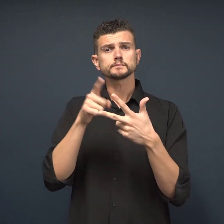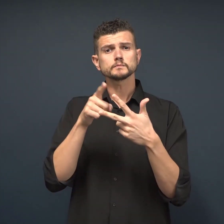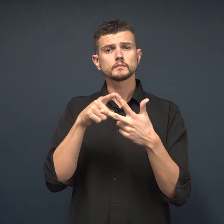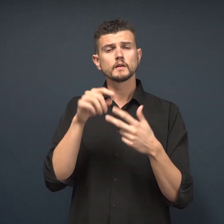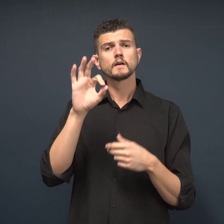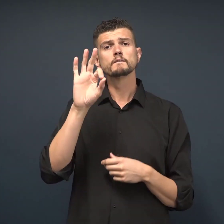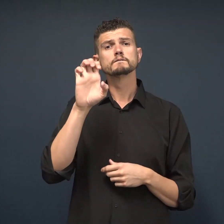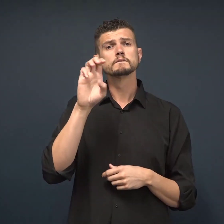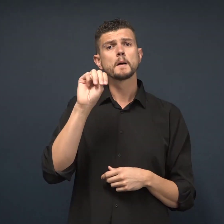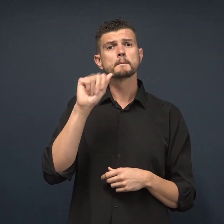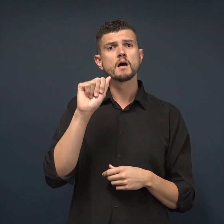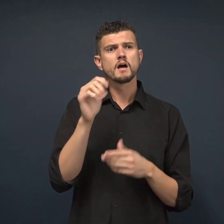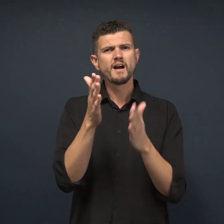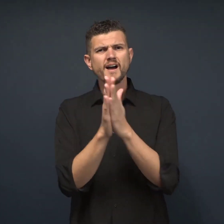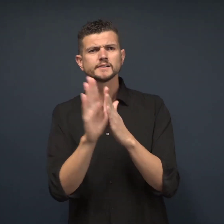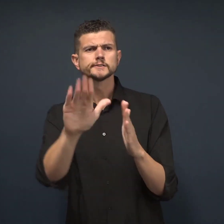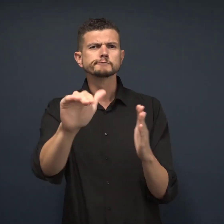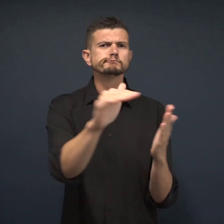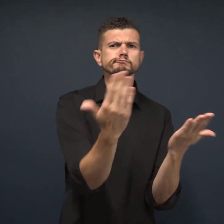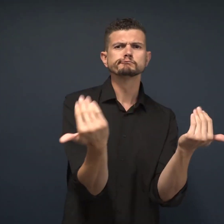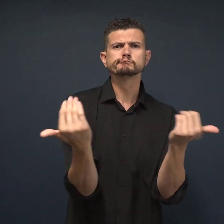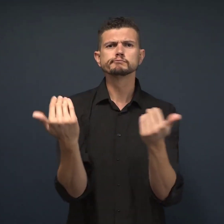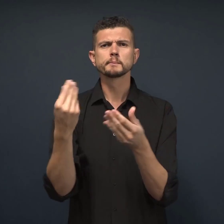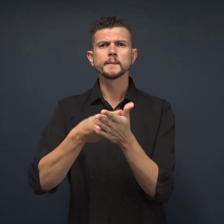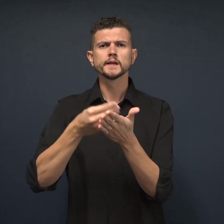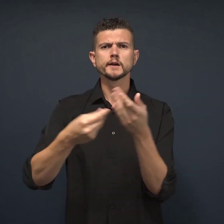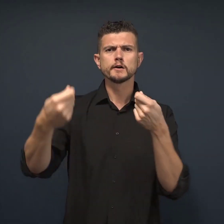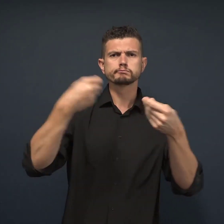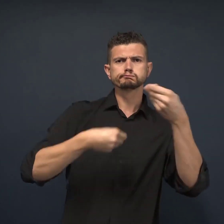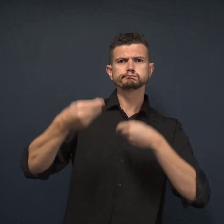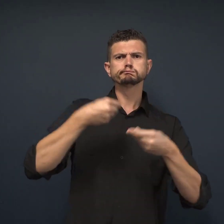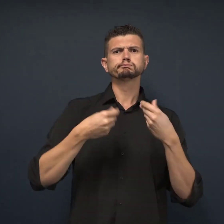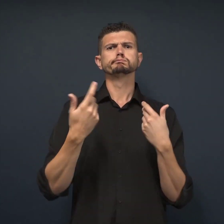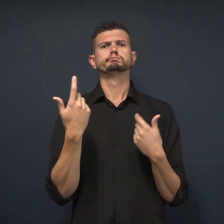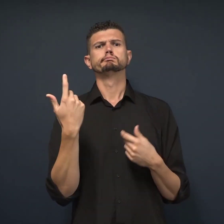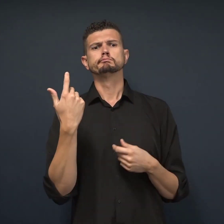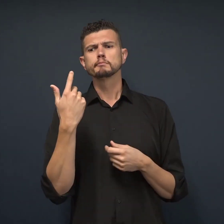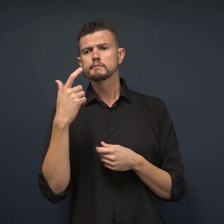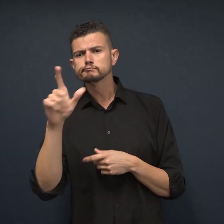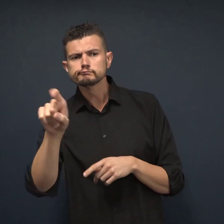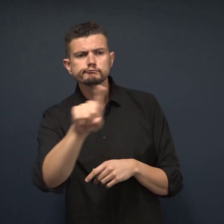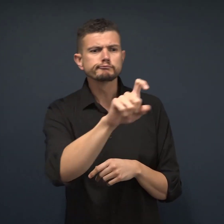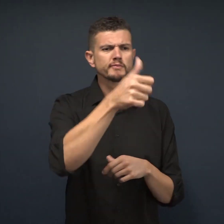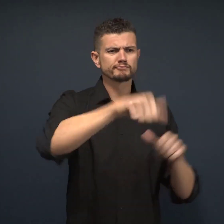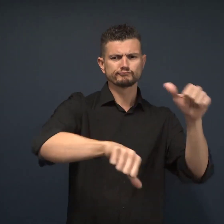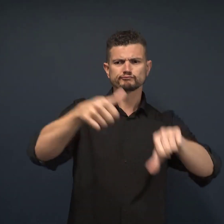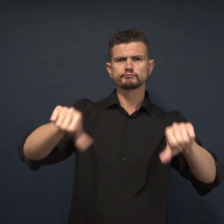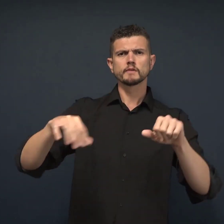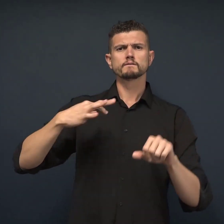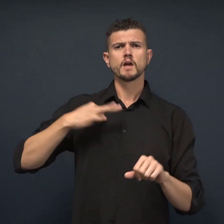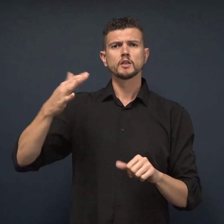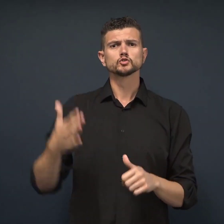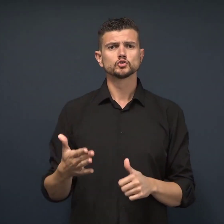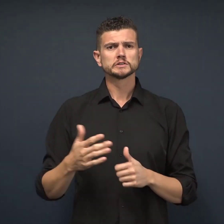2) FEMA is asking for cash donations and turning away volunteers.